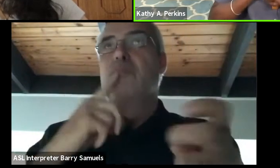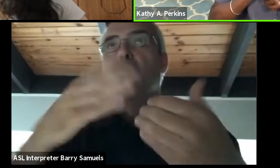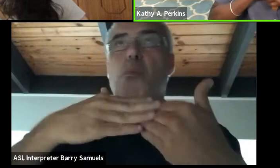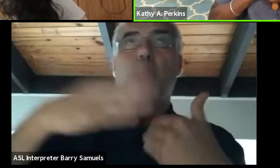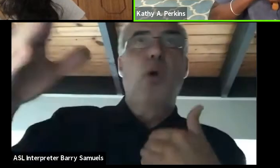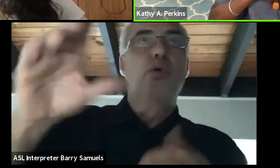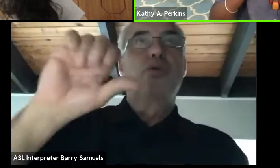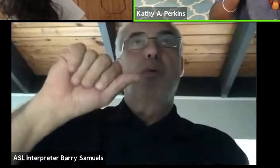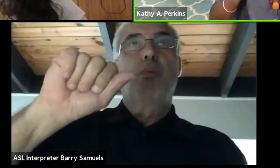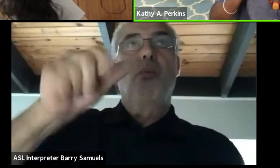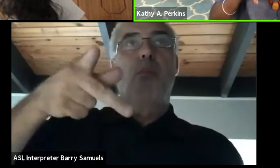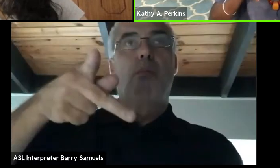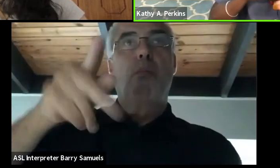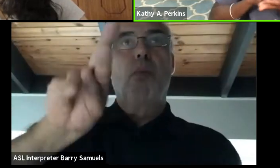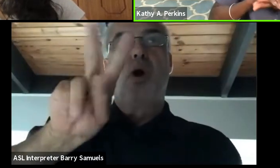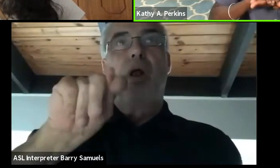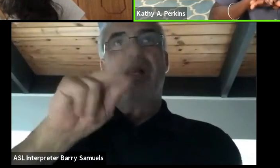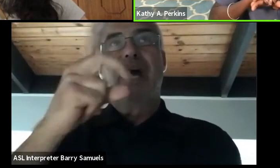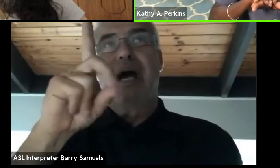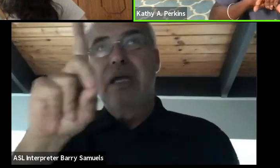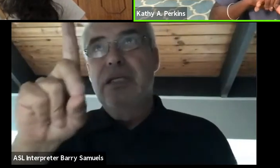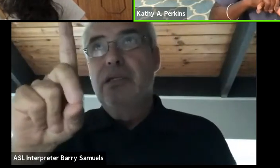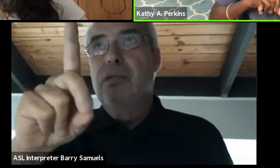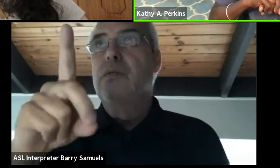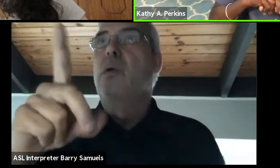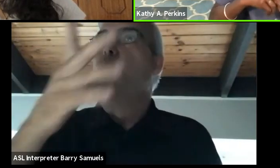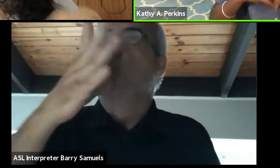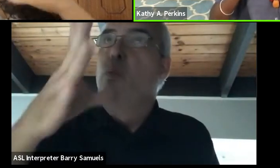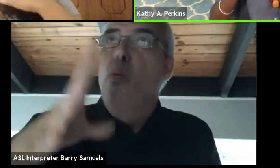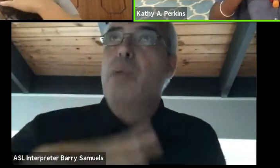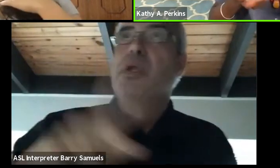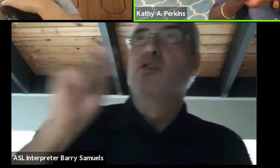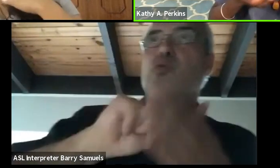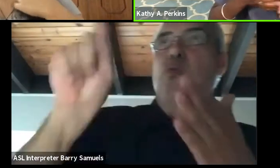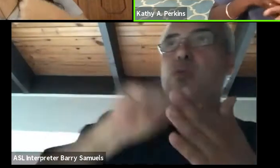and we talked about women writers and I was discovering that it was difficult